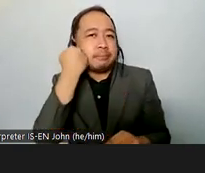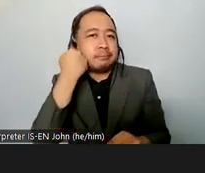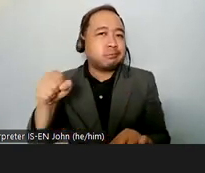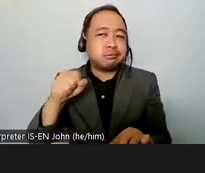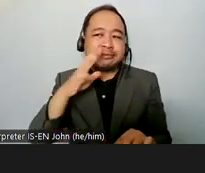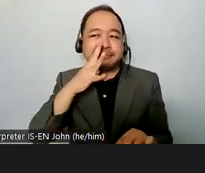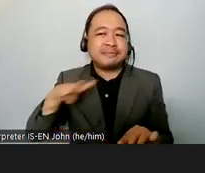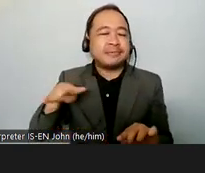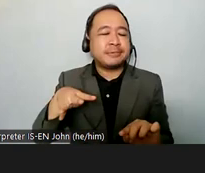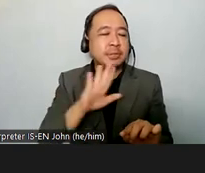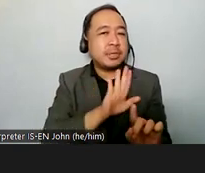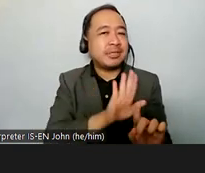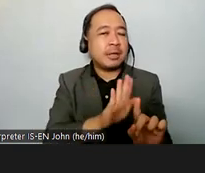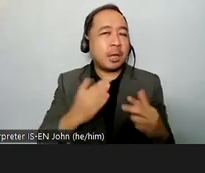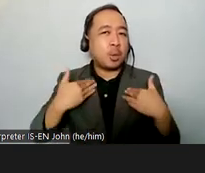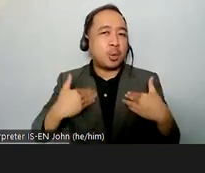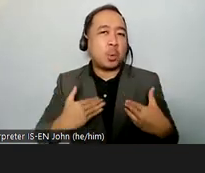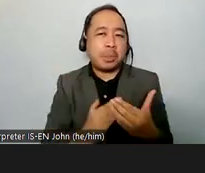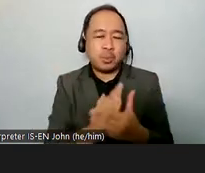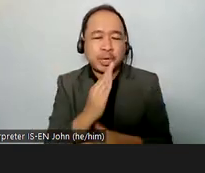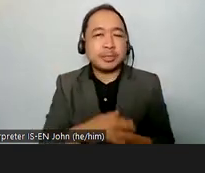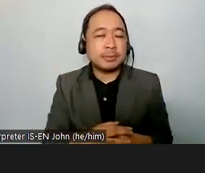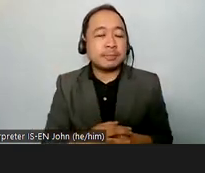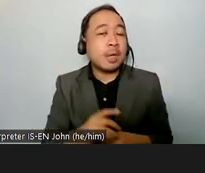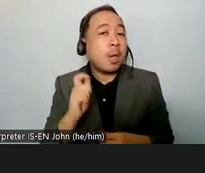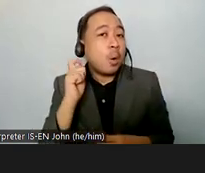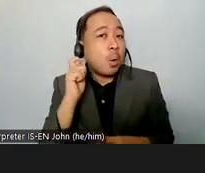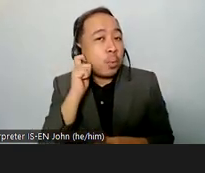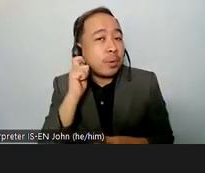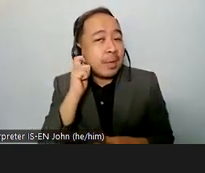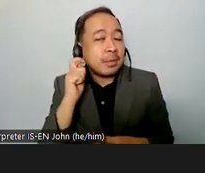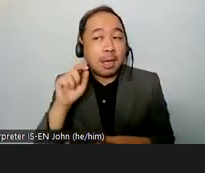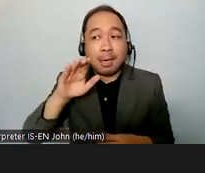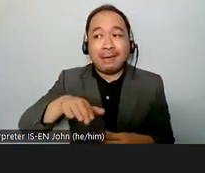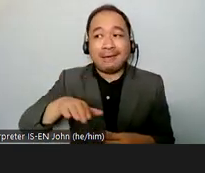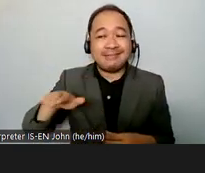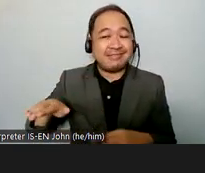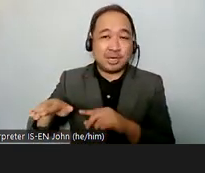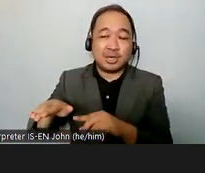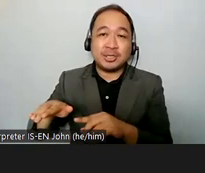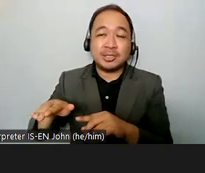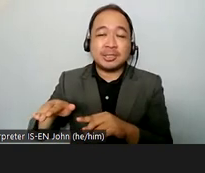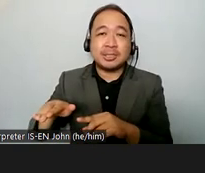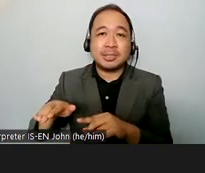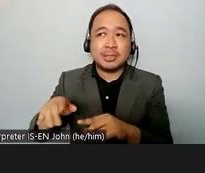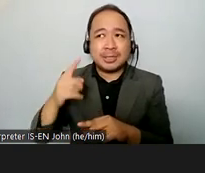and the girls with disabilities they receive deformation of their sexual and reproductive